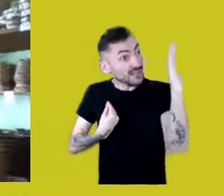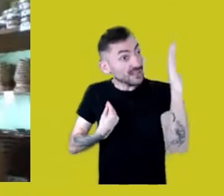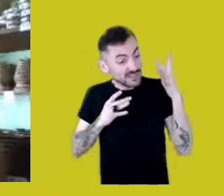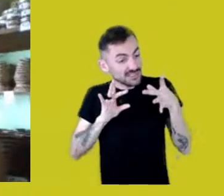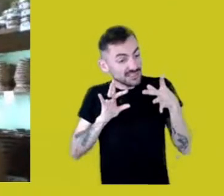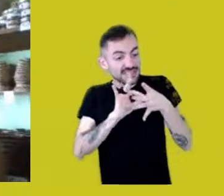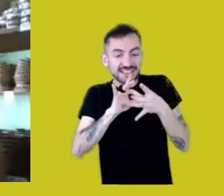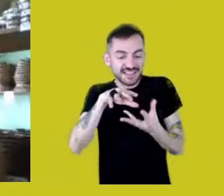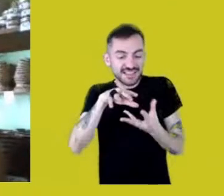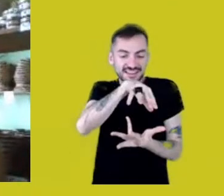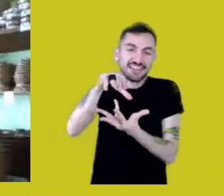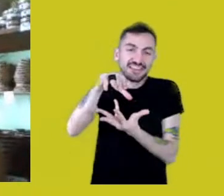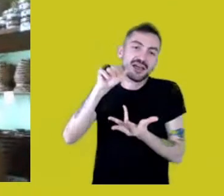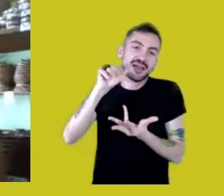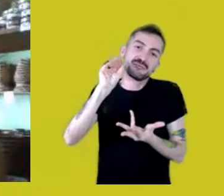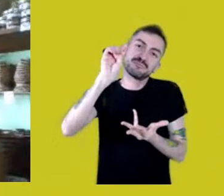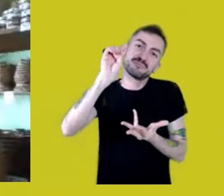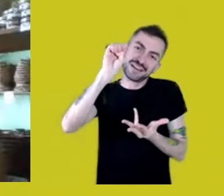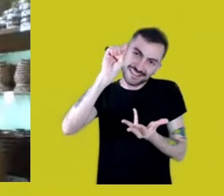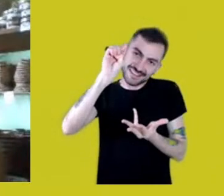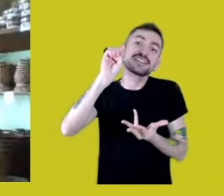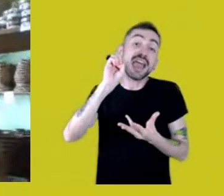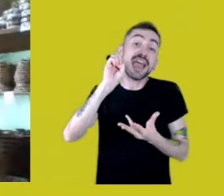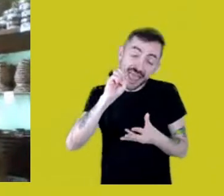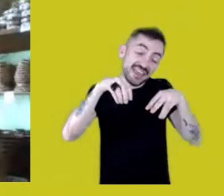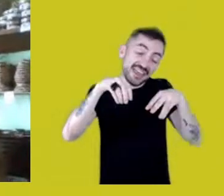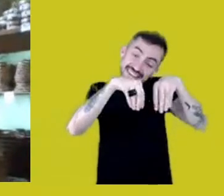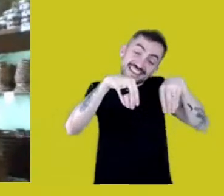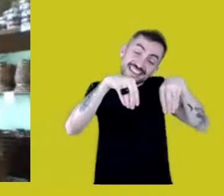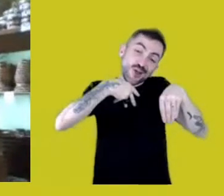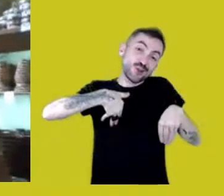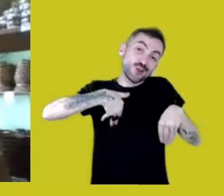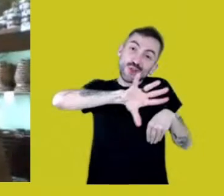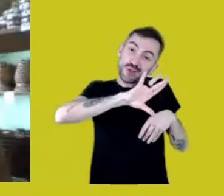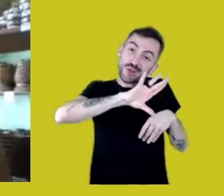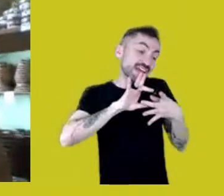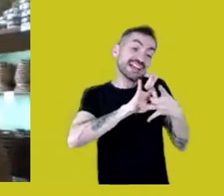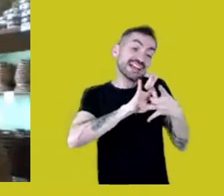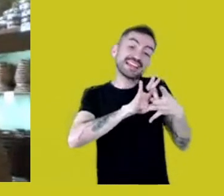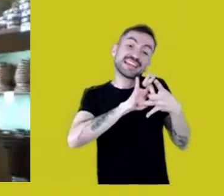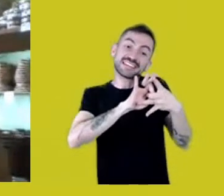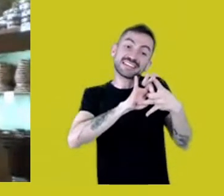That’s our territory. It’s our life.